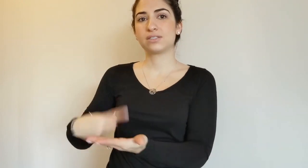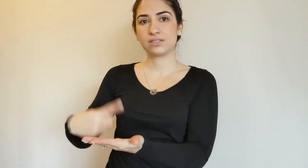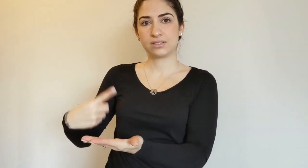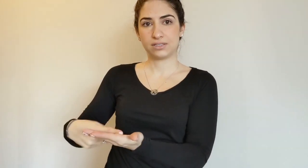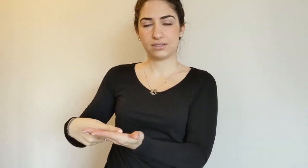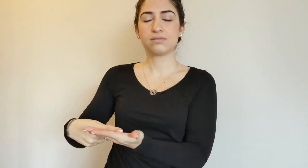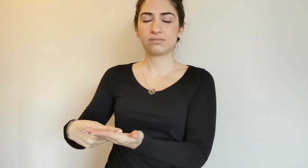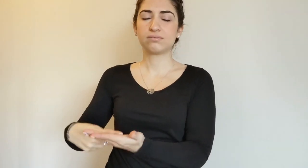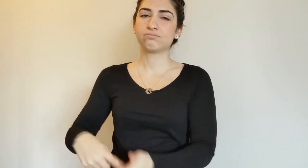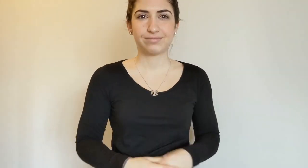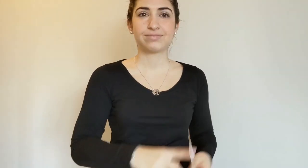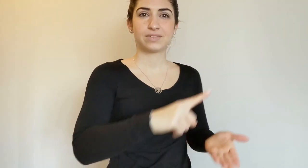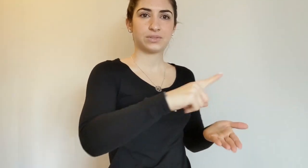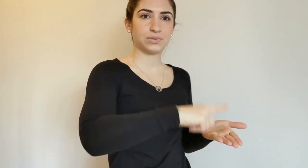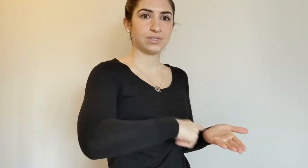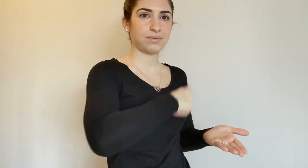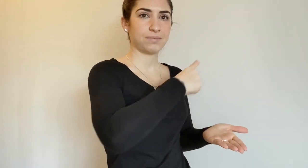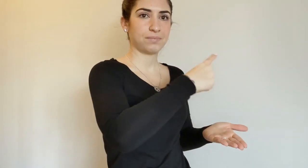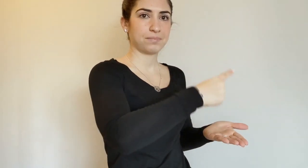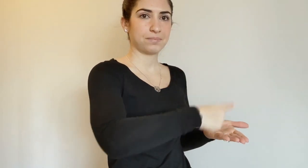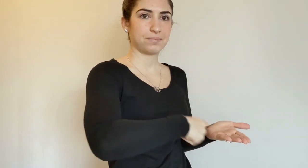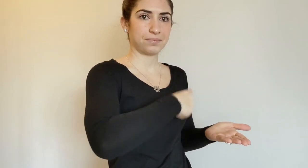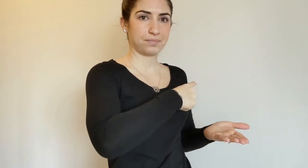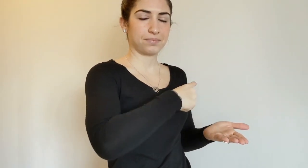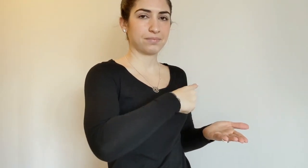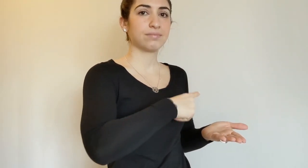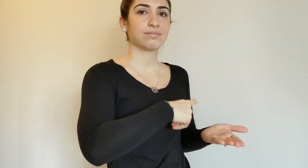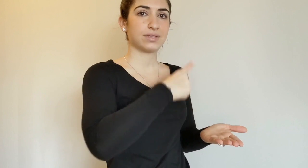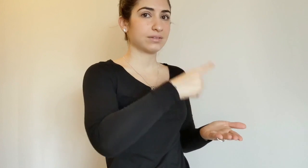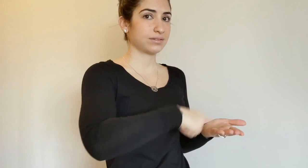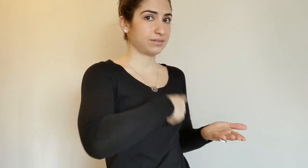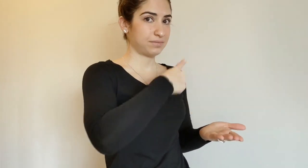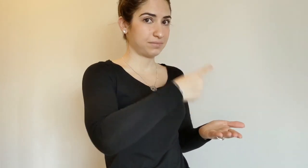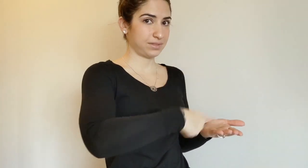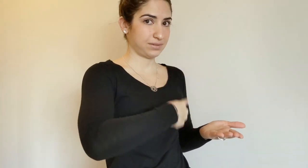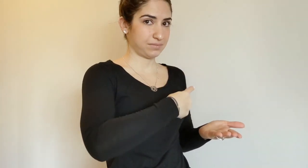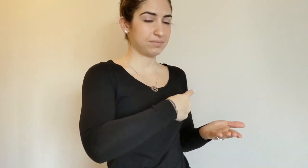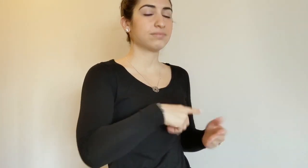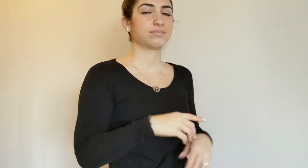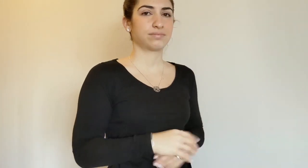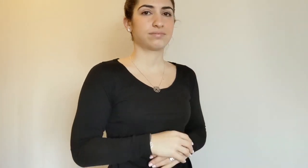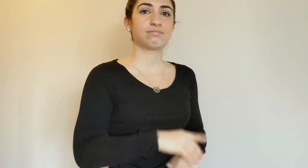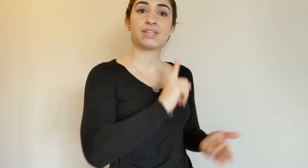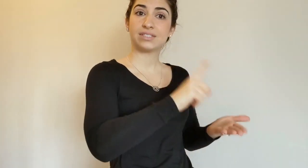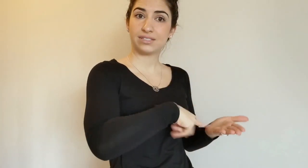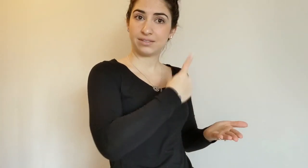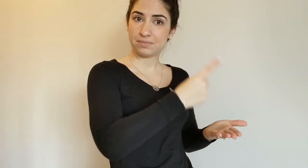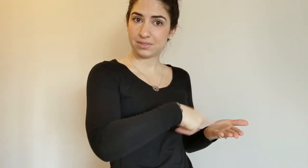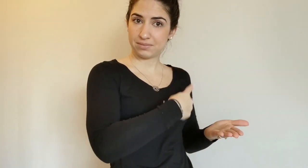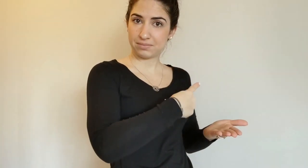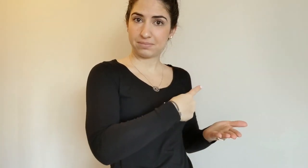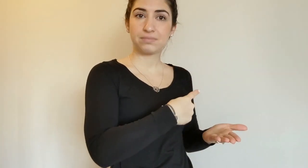SOMETIMES, and DISCUSS. SOMETIMES.